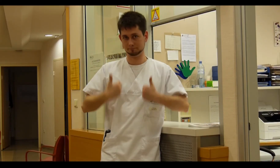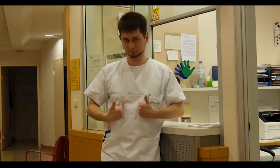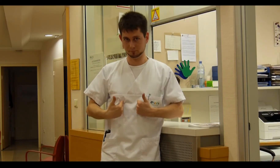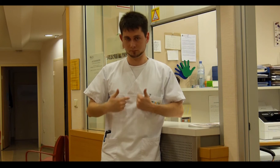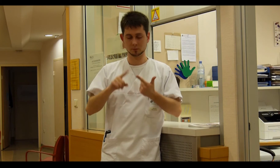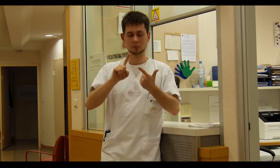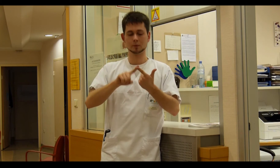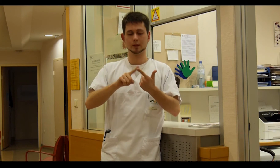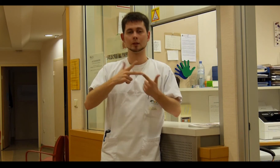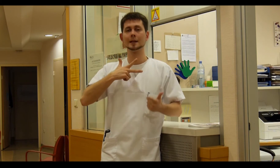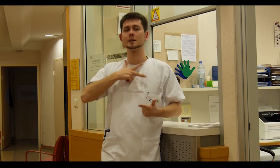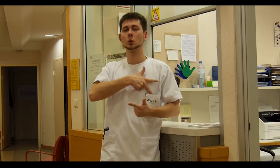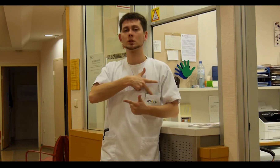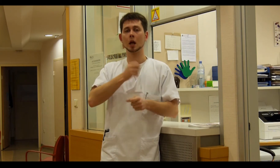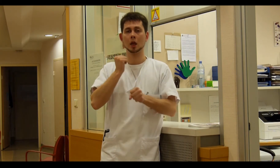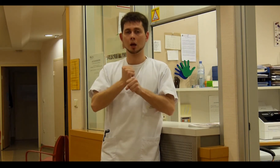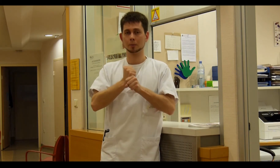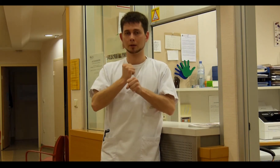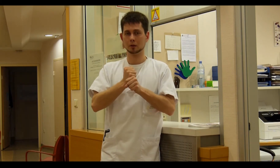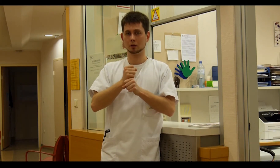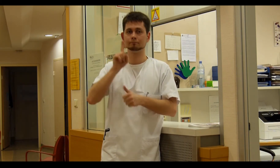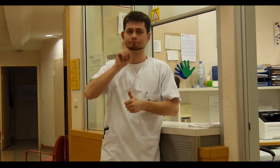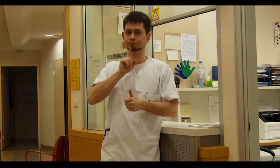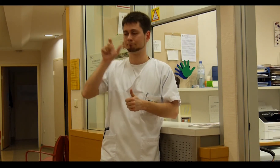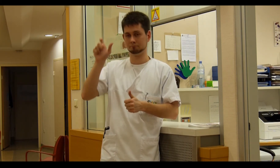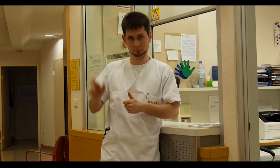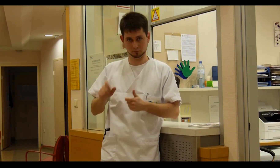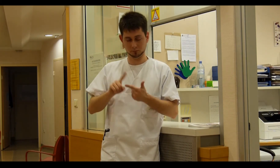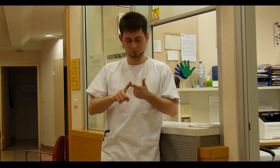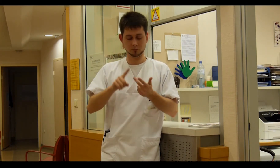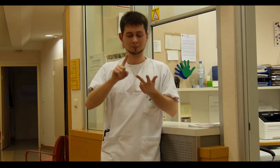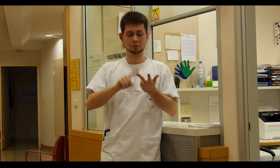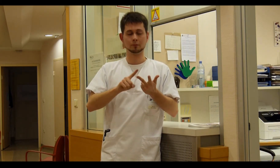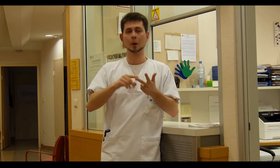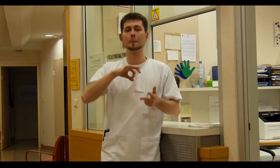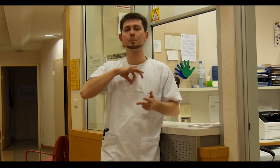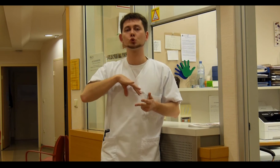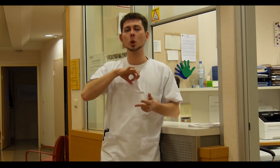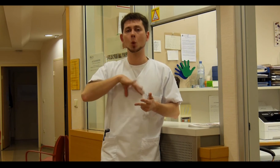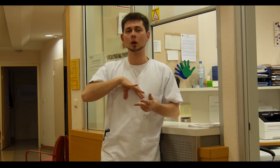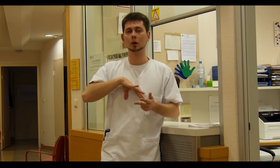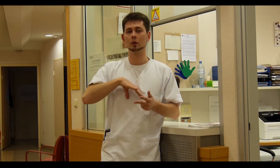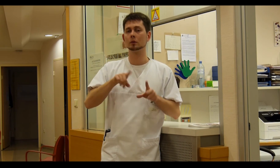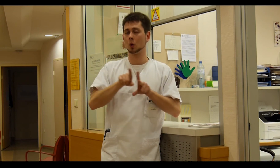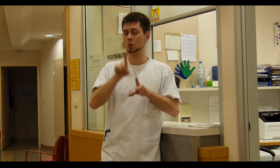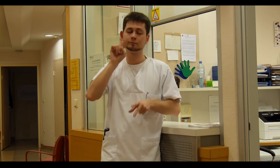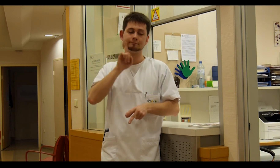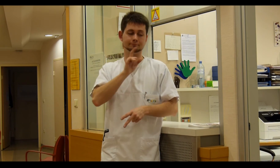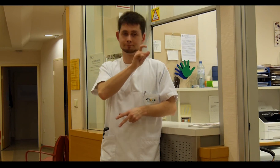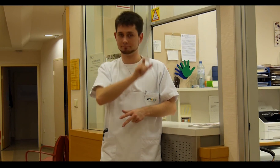Myself, a Deaf social worker and a psychologist, also Deaf.